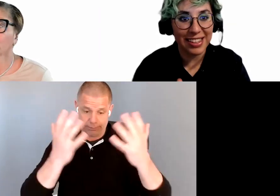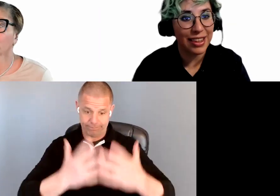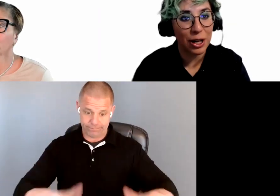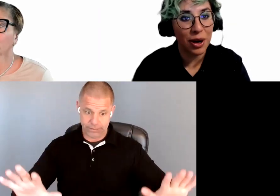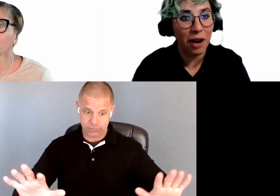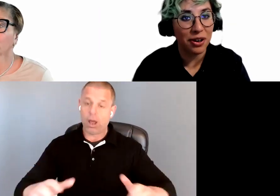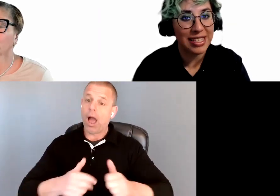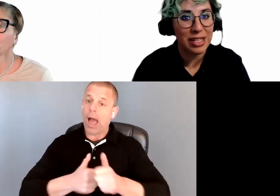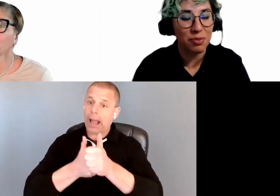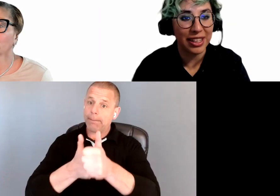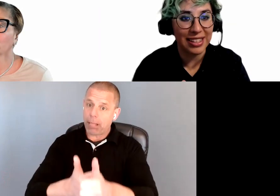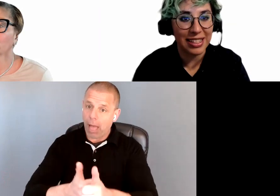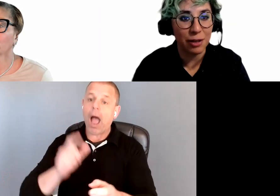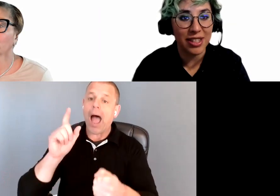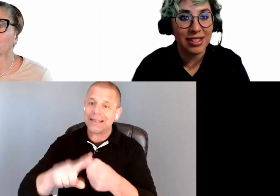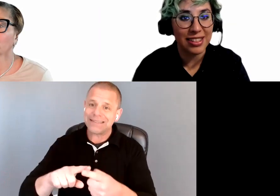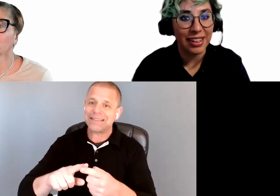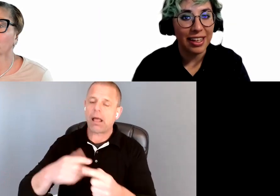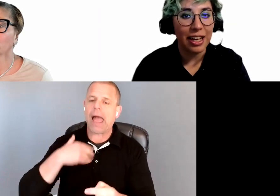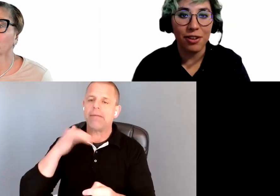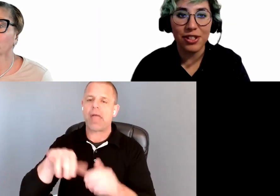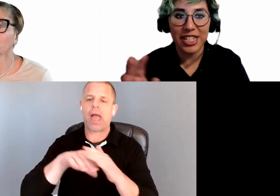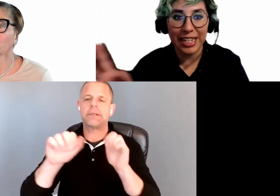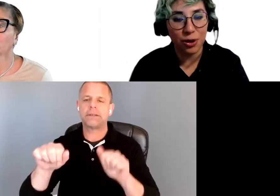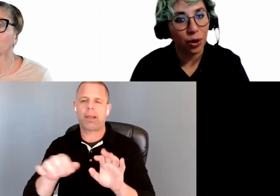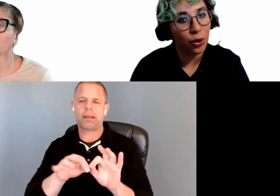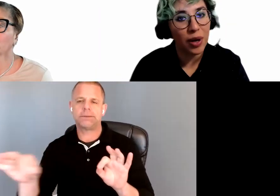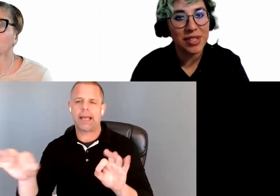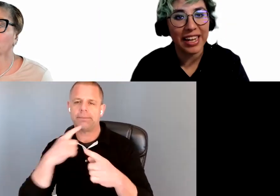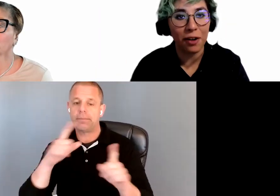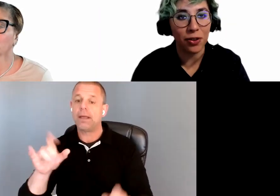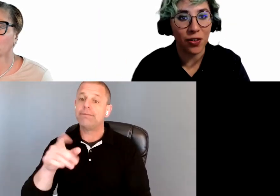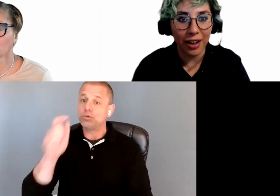the day you have your accessibility statement. If you change your whole website after that,